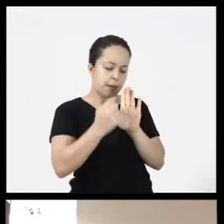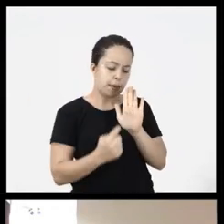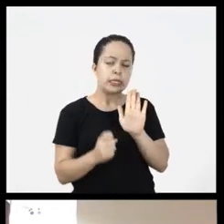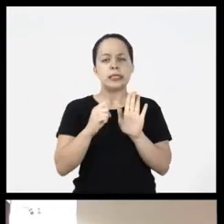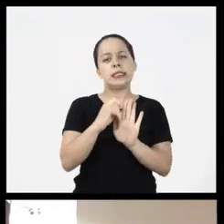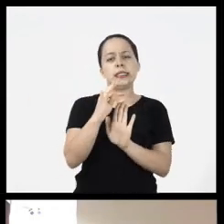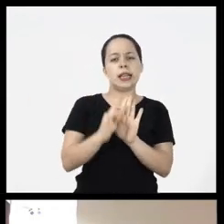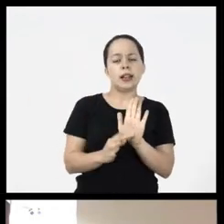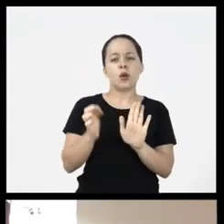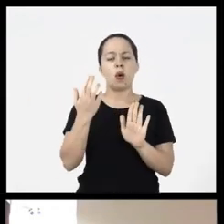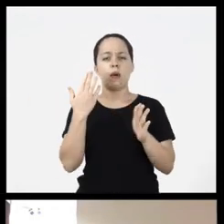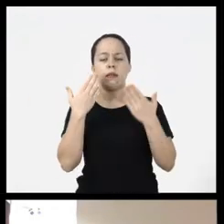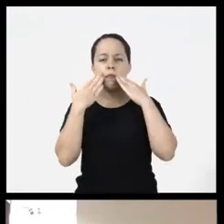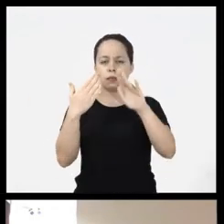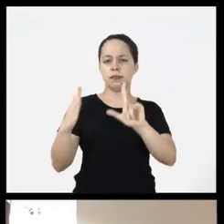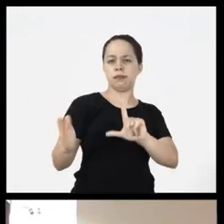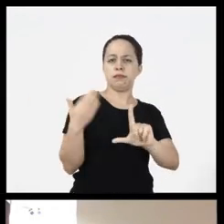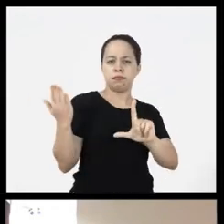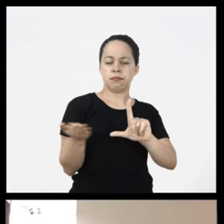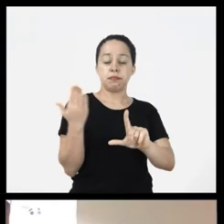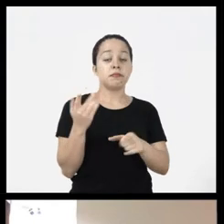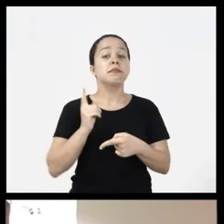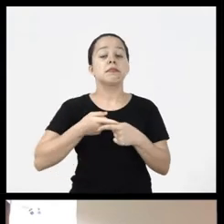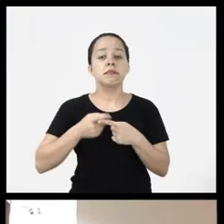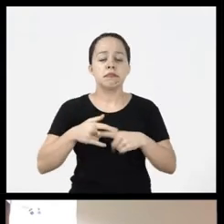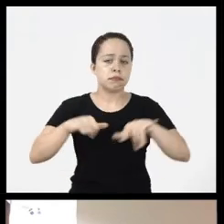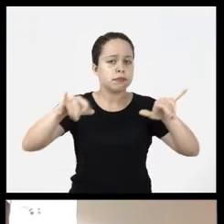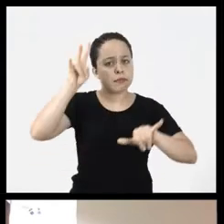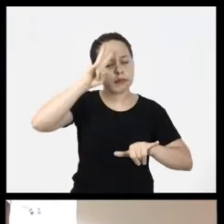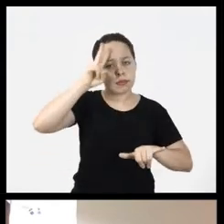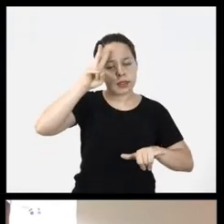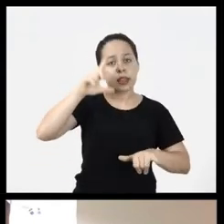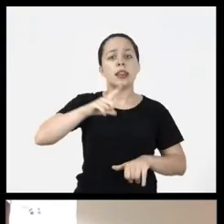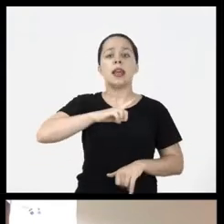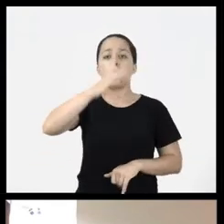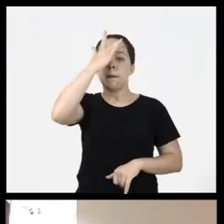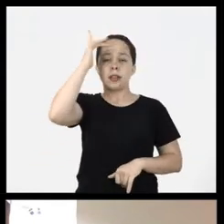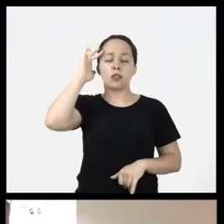be a text and be a slideshow because it reminds that there are people who navigate